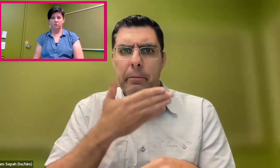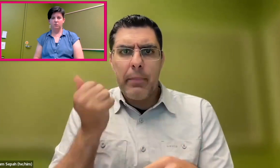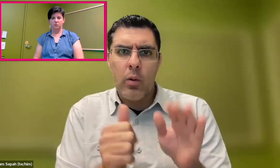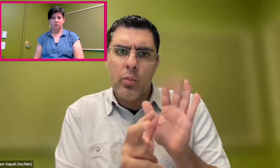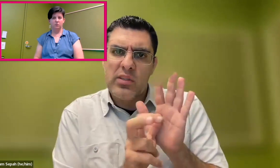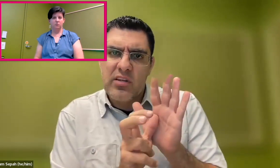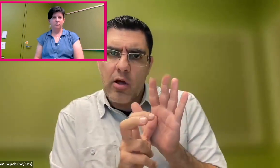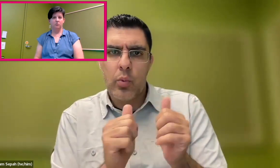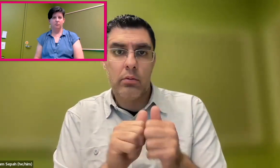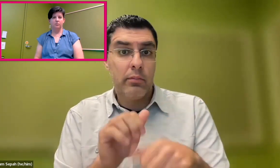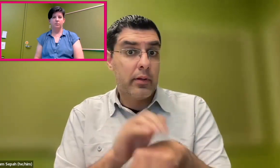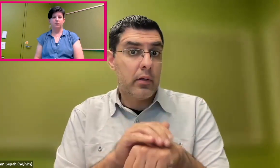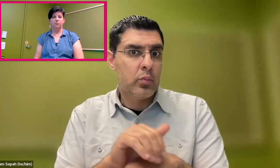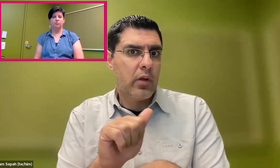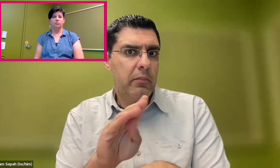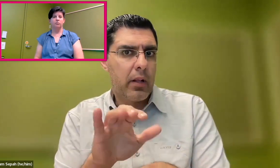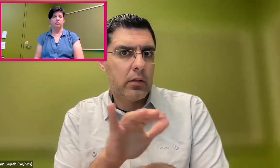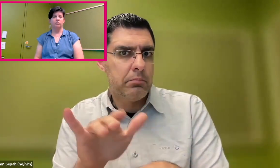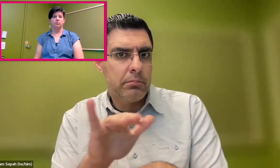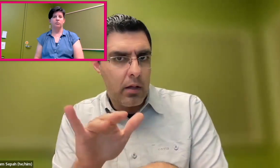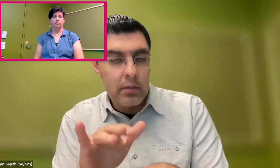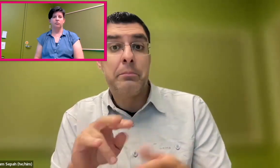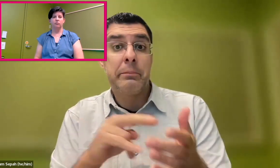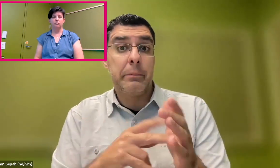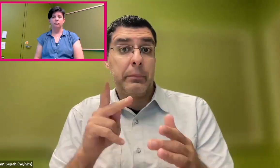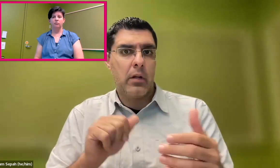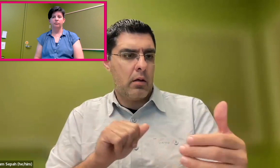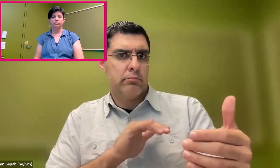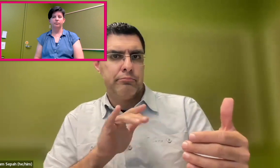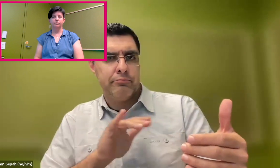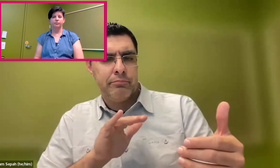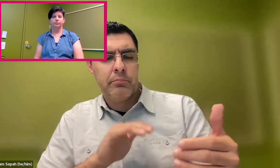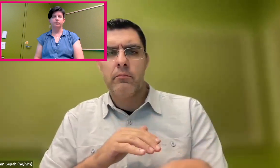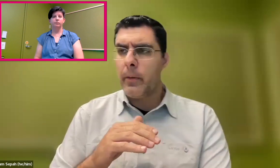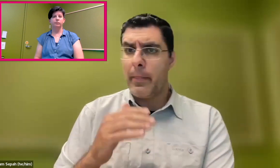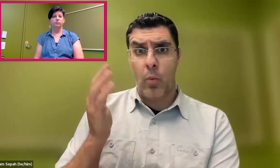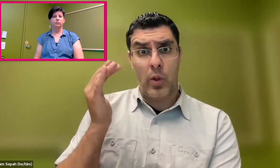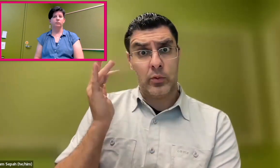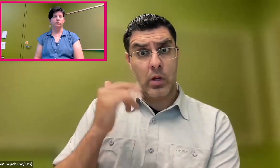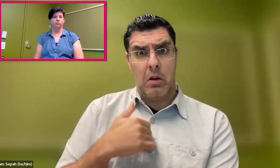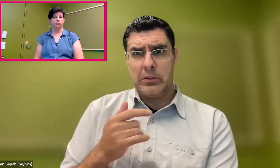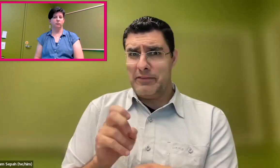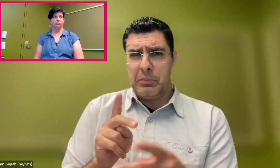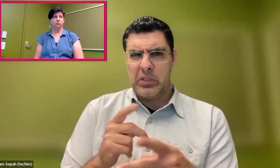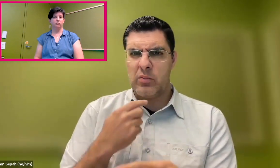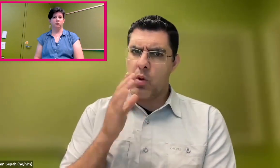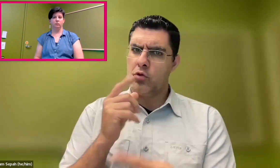so that people can build better detection with fingerspelling, so that people can fingerspell to a camera